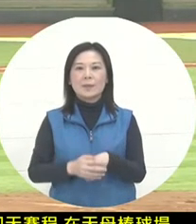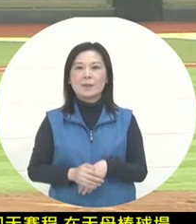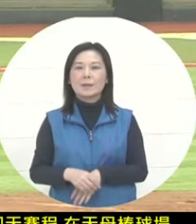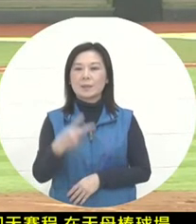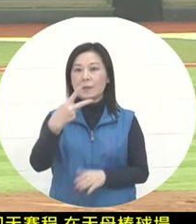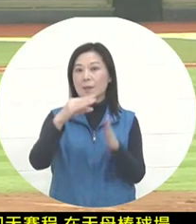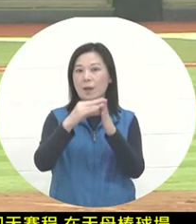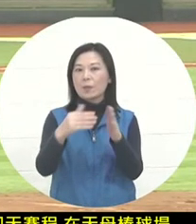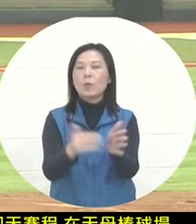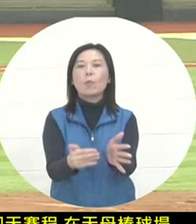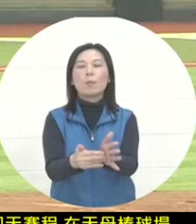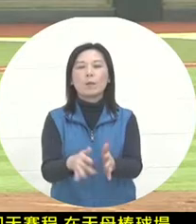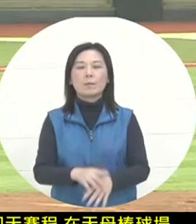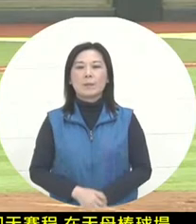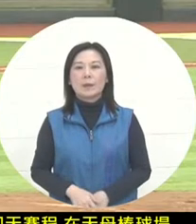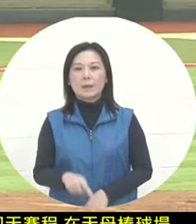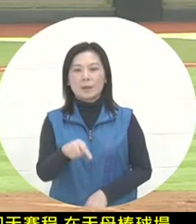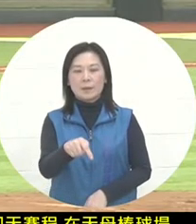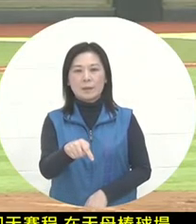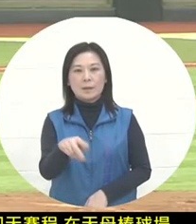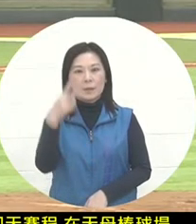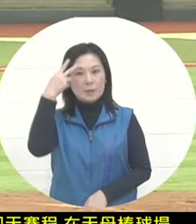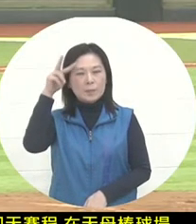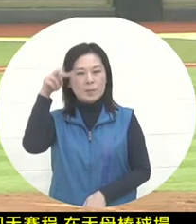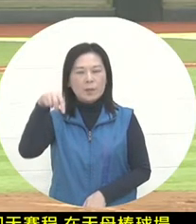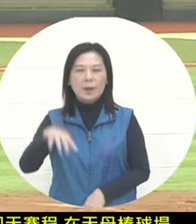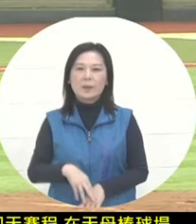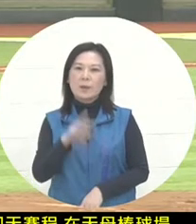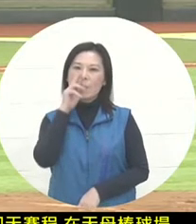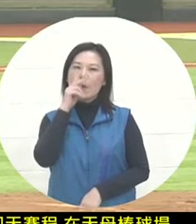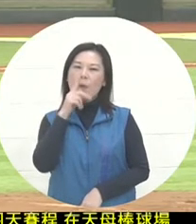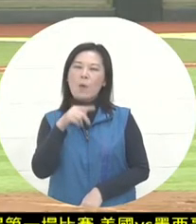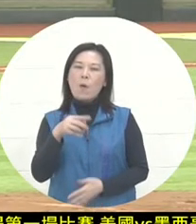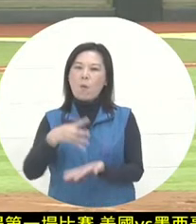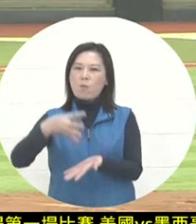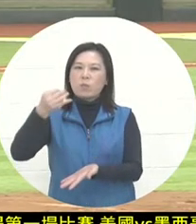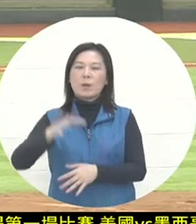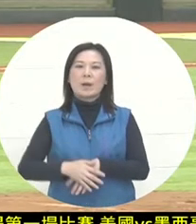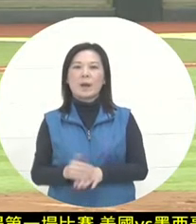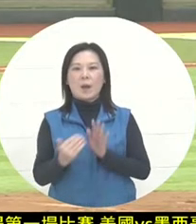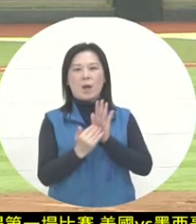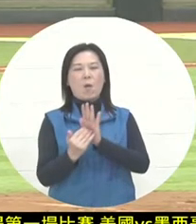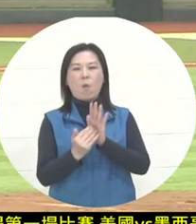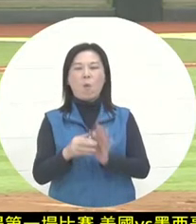the U.S. team has a 10-point gap because the Mexican team